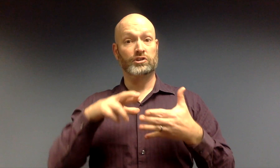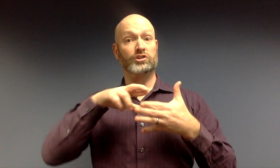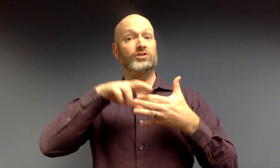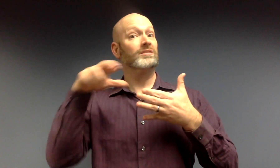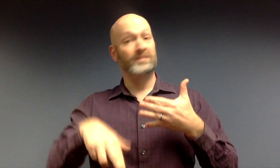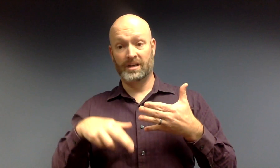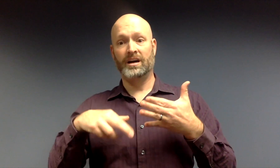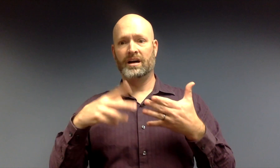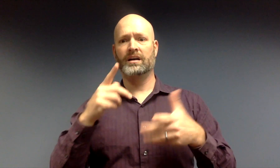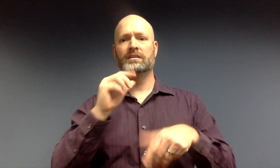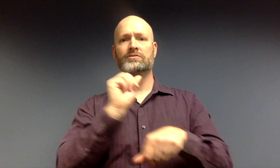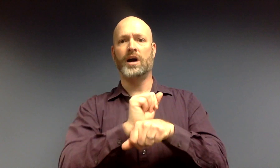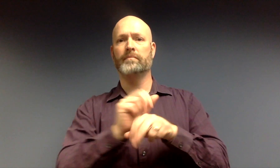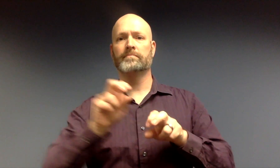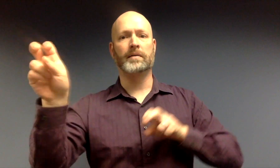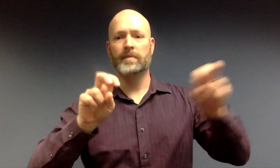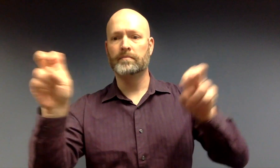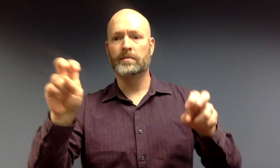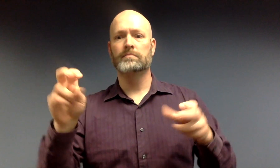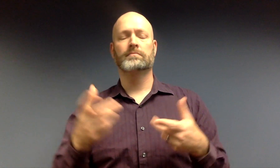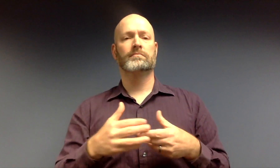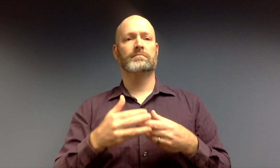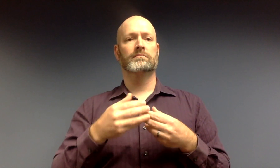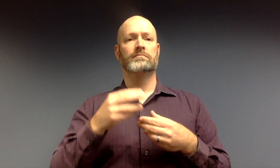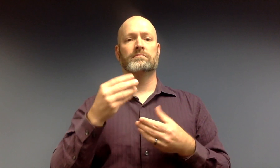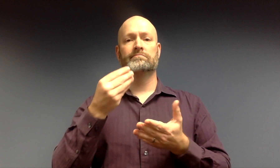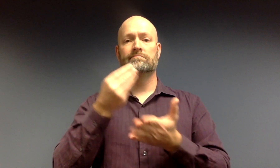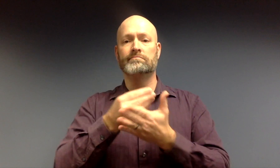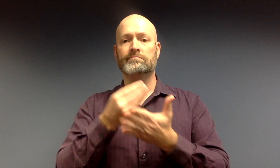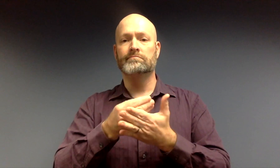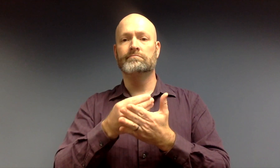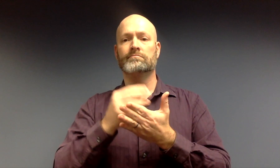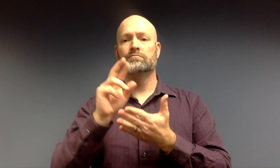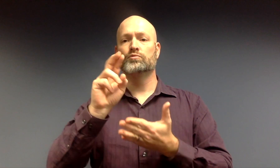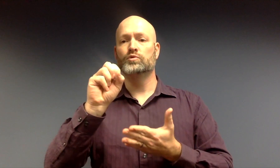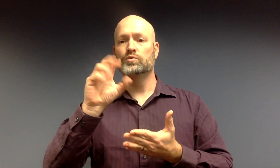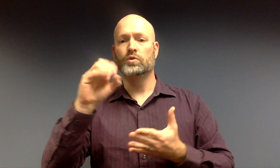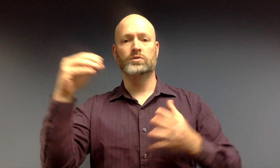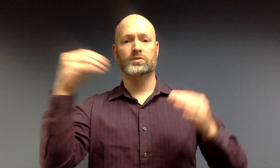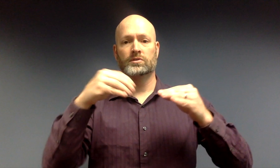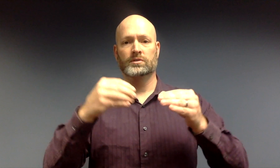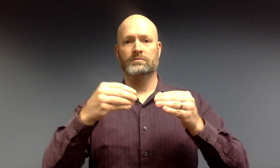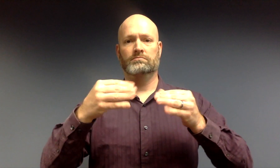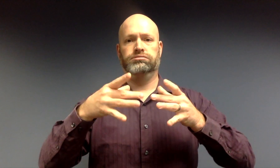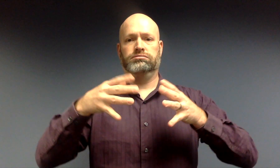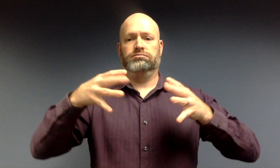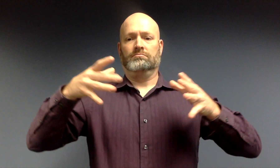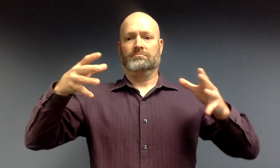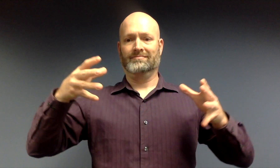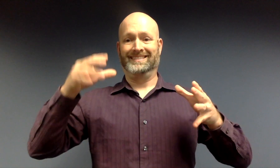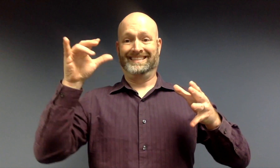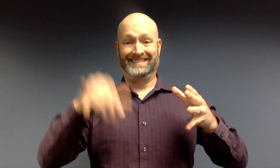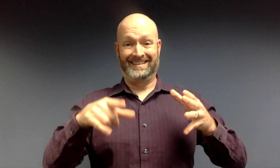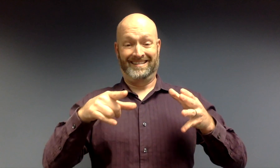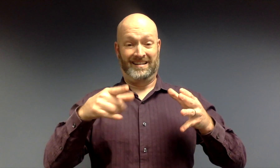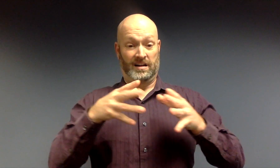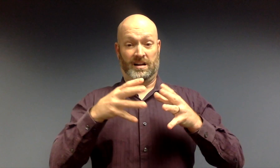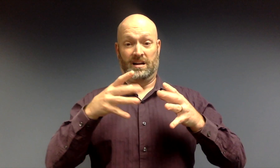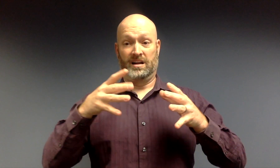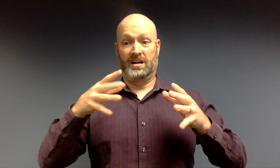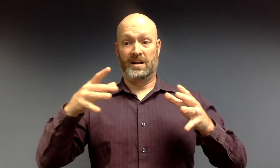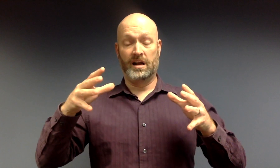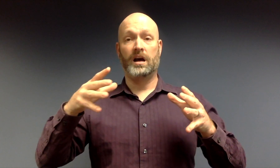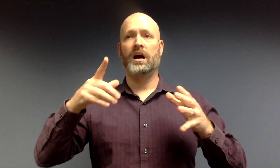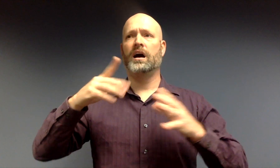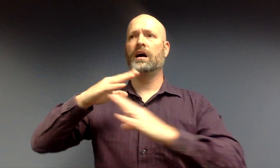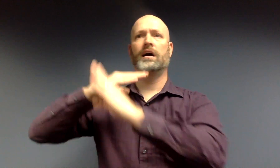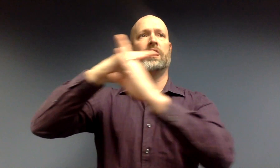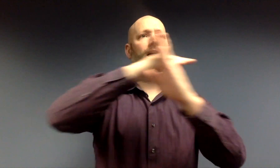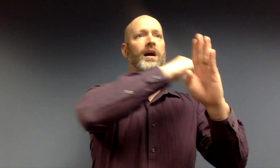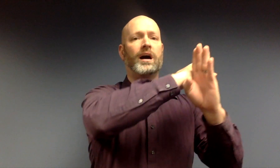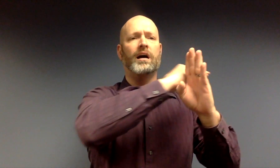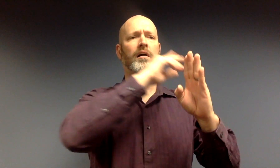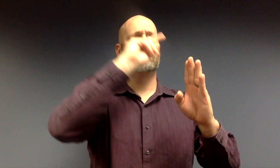This results in job growth, additional resources, and increased economic power within the community, leading to healthier, productive, and empowered Deaf and hard of hearing citizens.